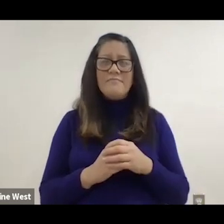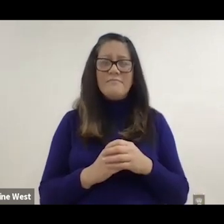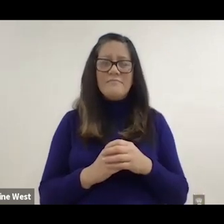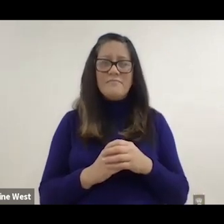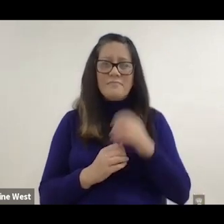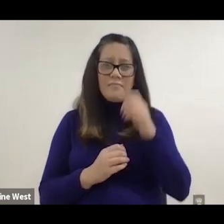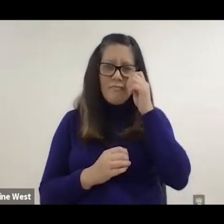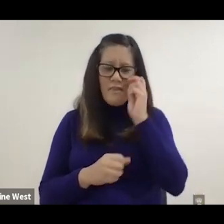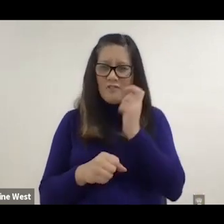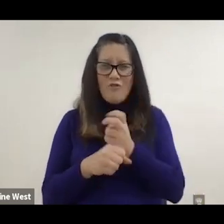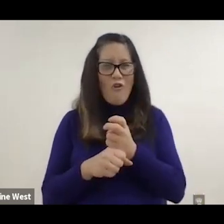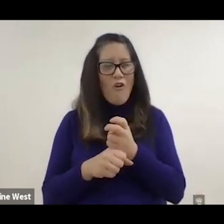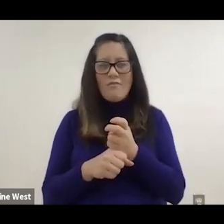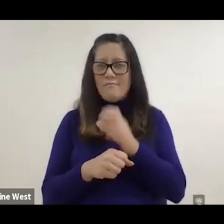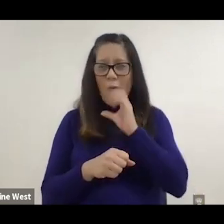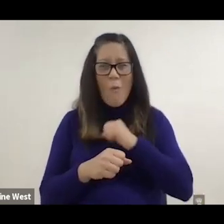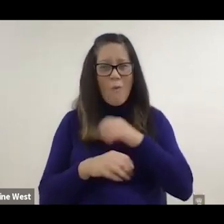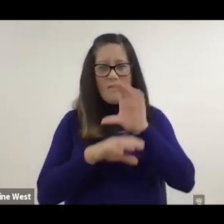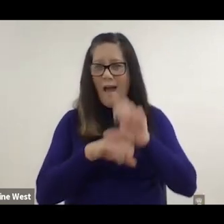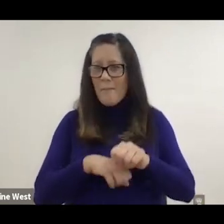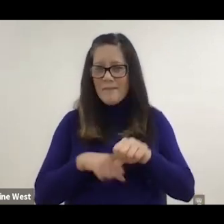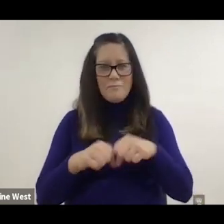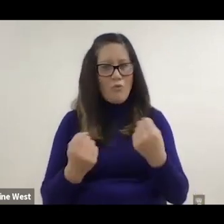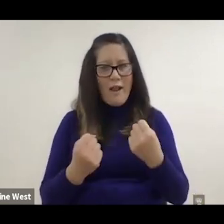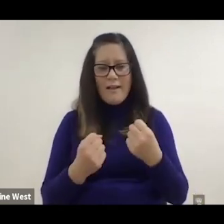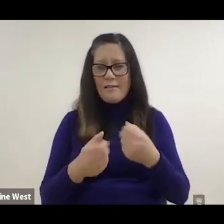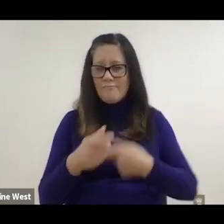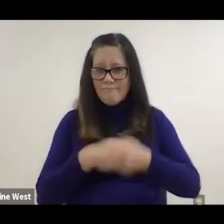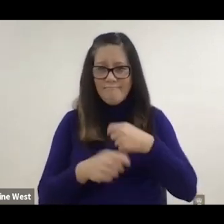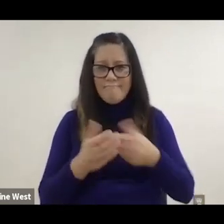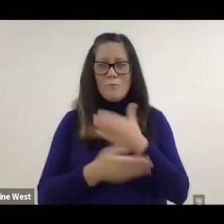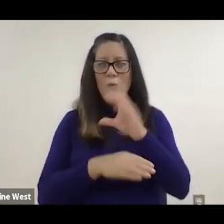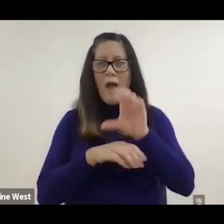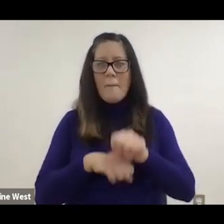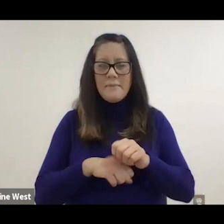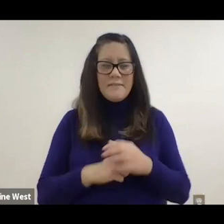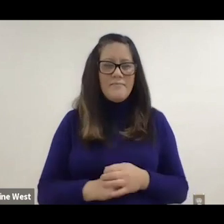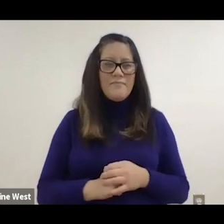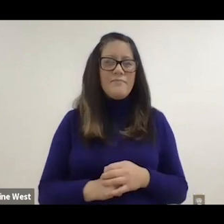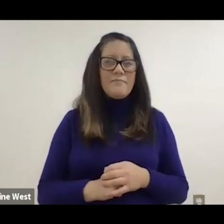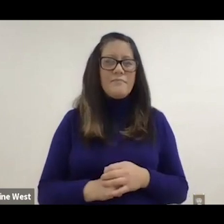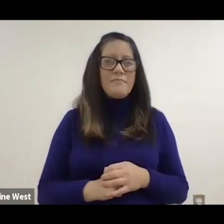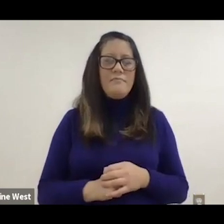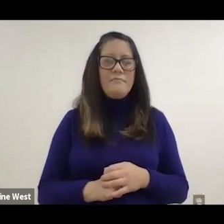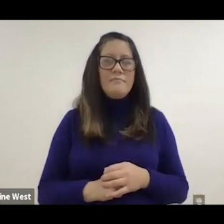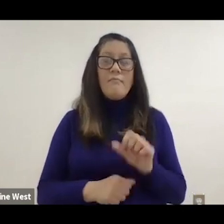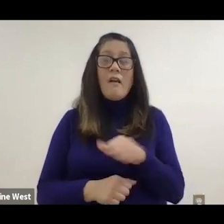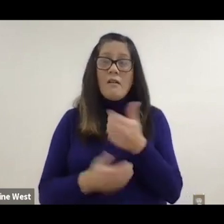die hard. So another thing you're probably familiar